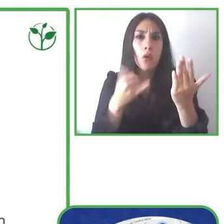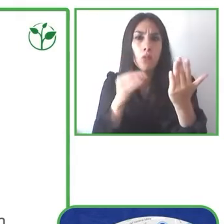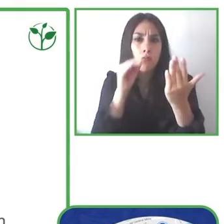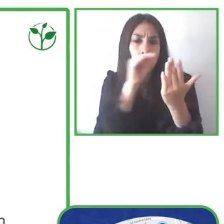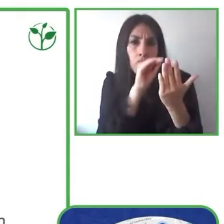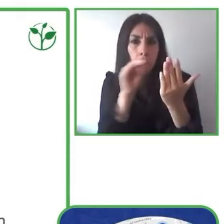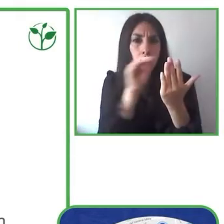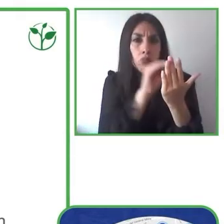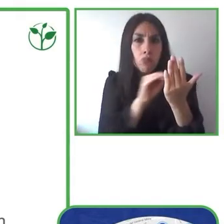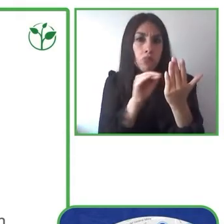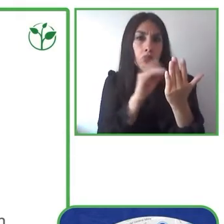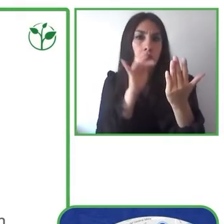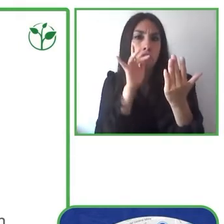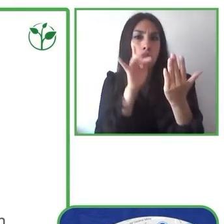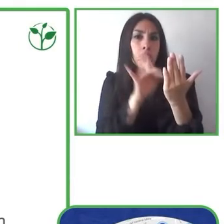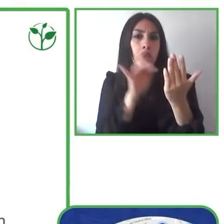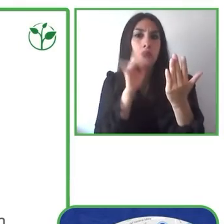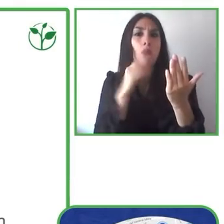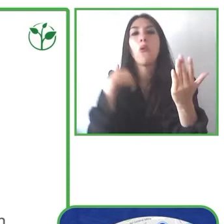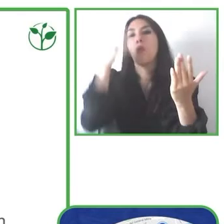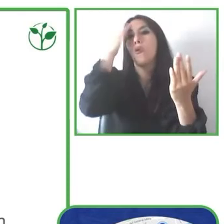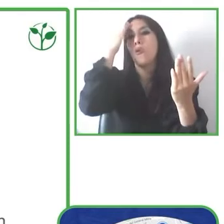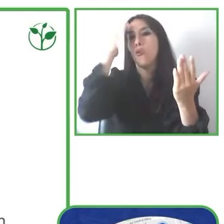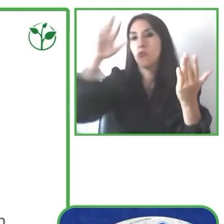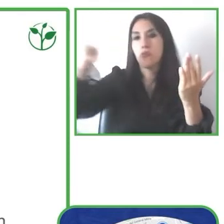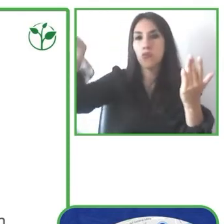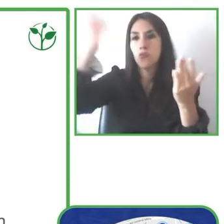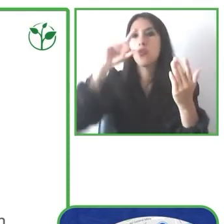and we also want to provide more information so that we can see in real